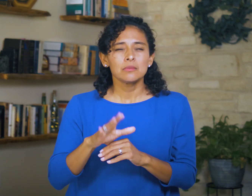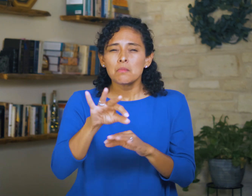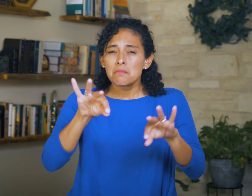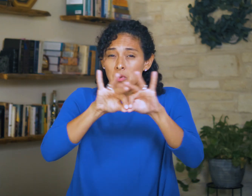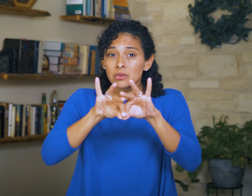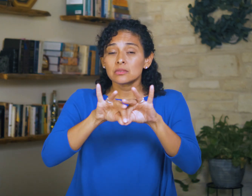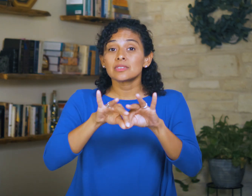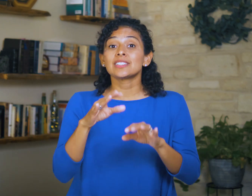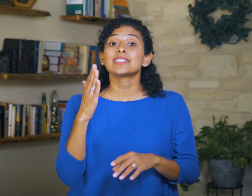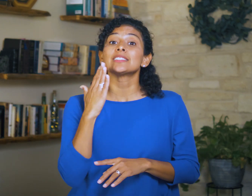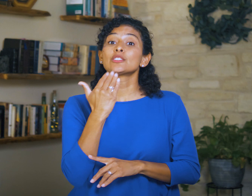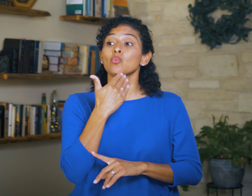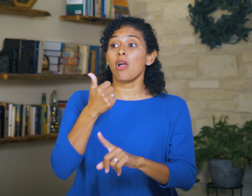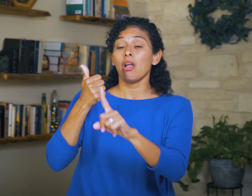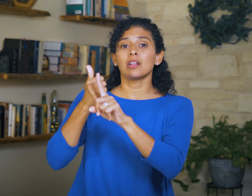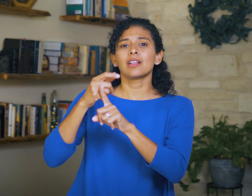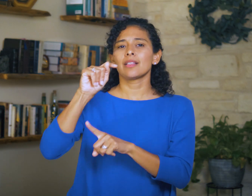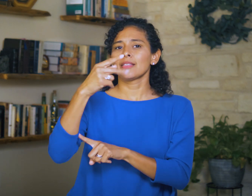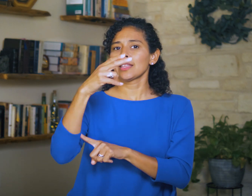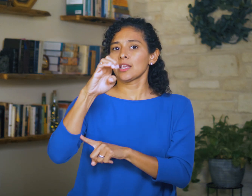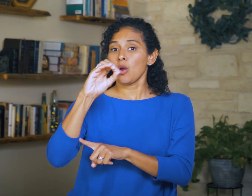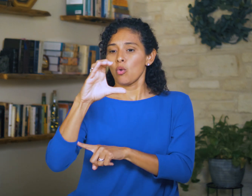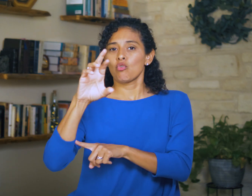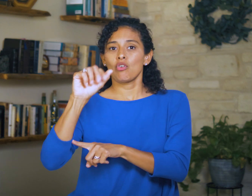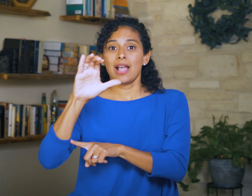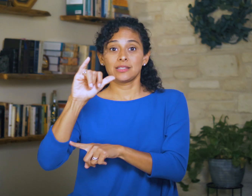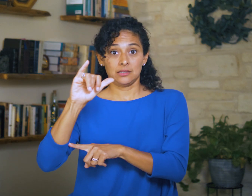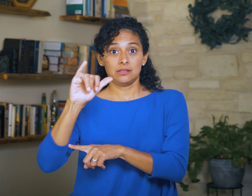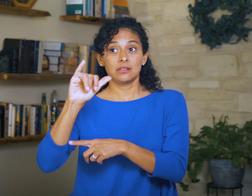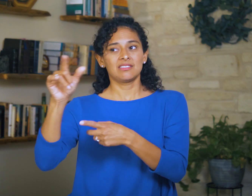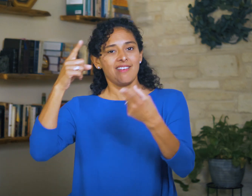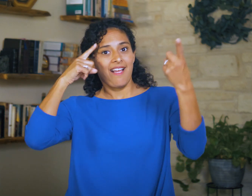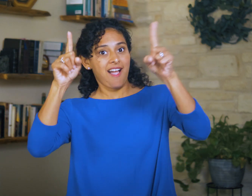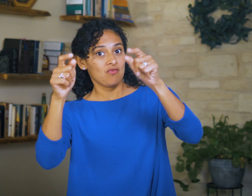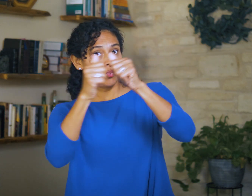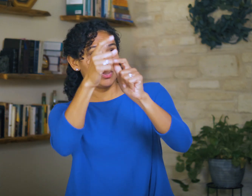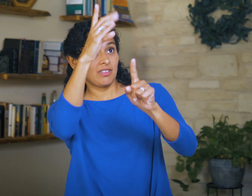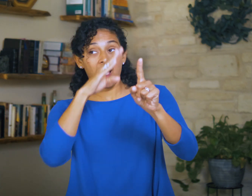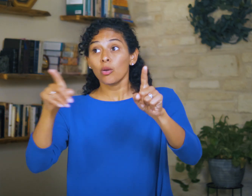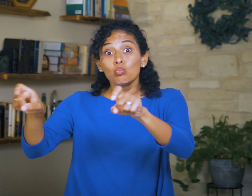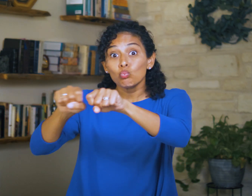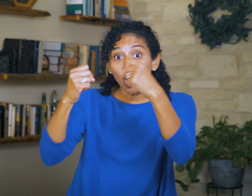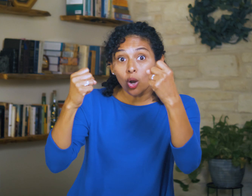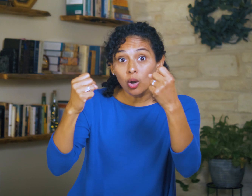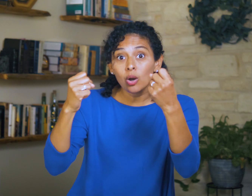It’s important to remember that Israel is a theocracy and they’re in a covenant with God, which they’ve broken,